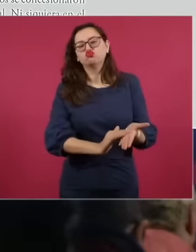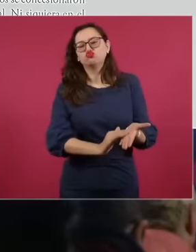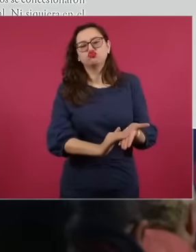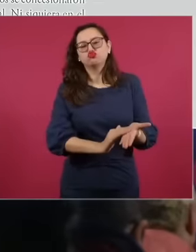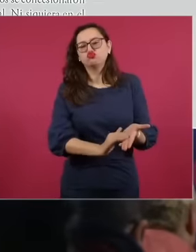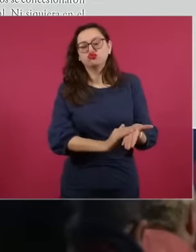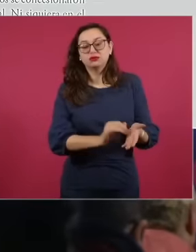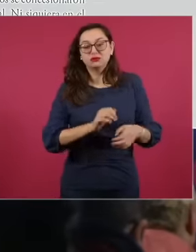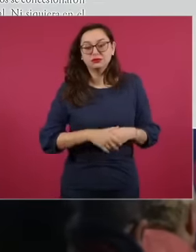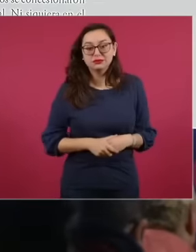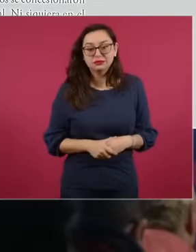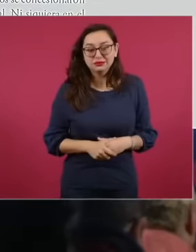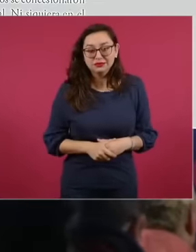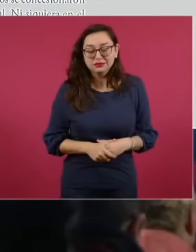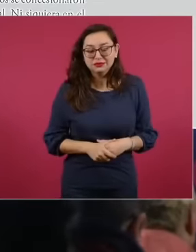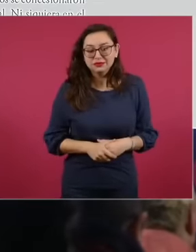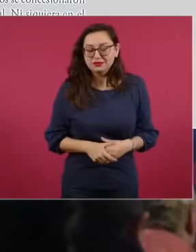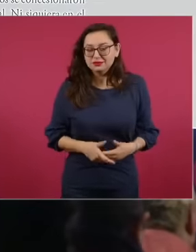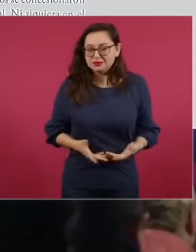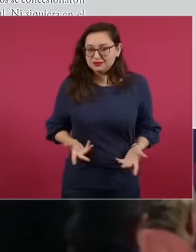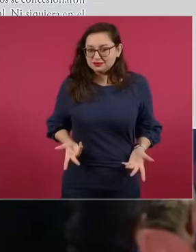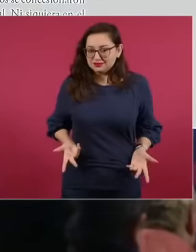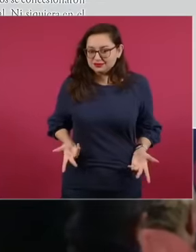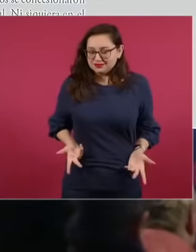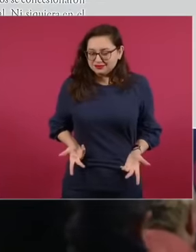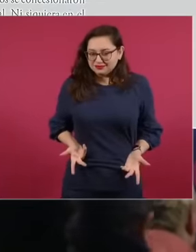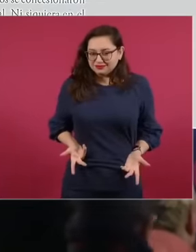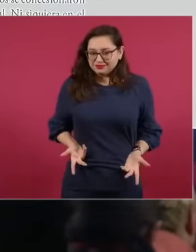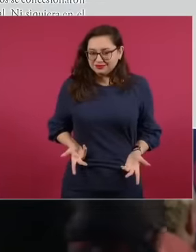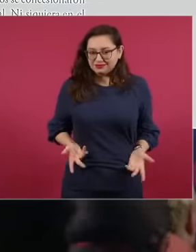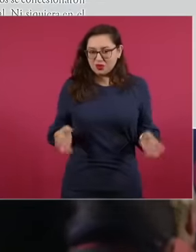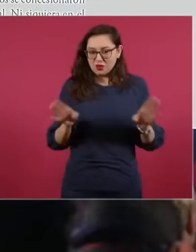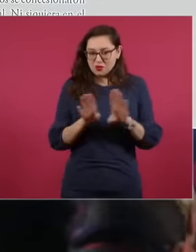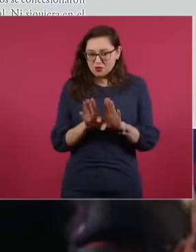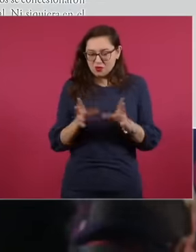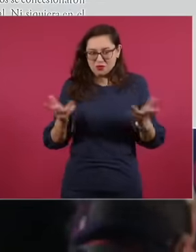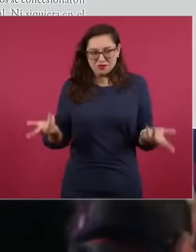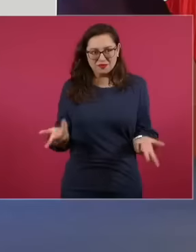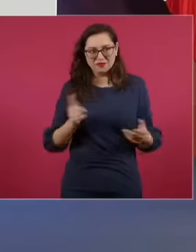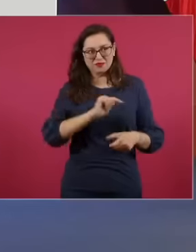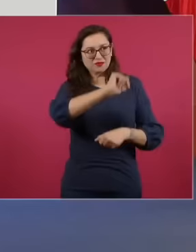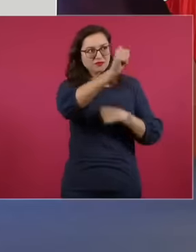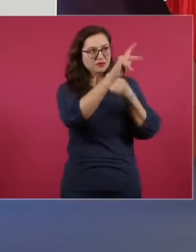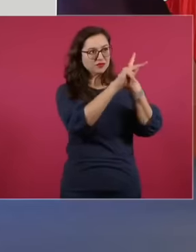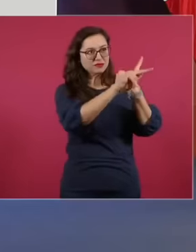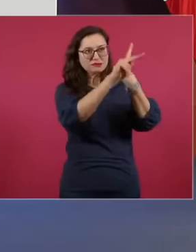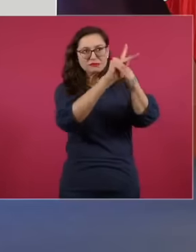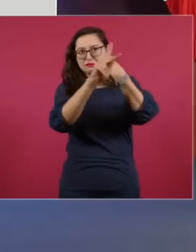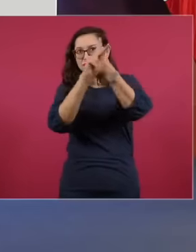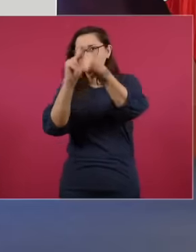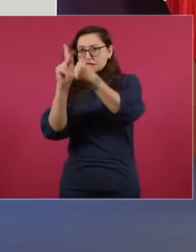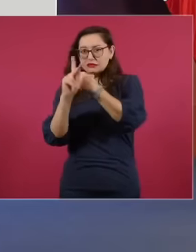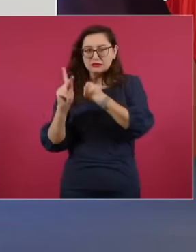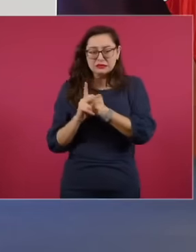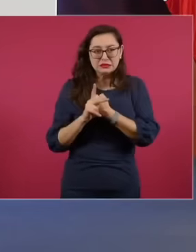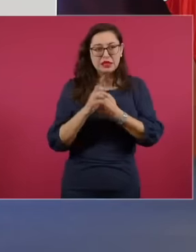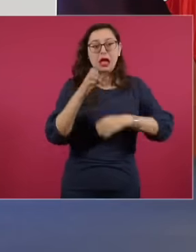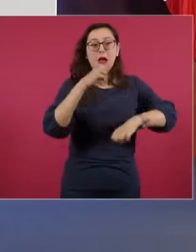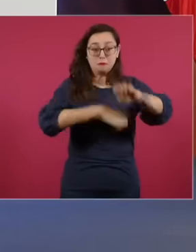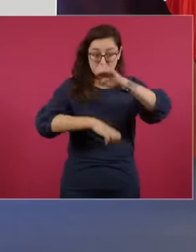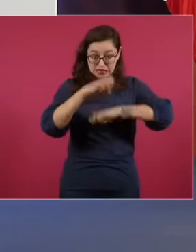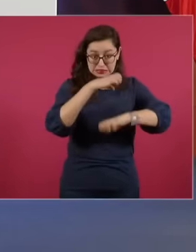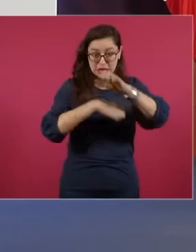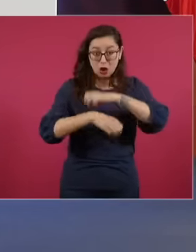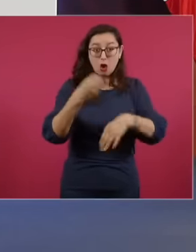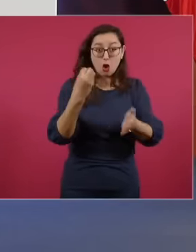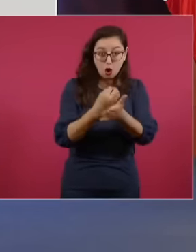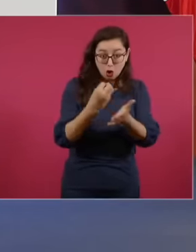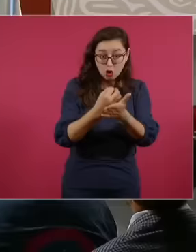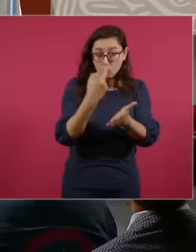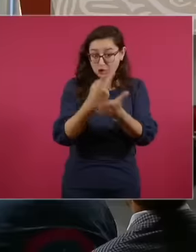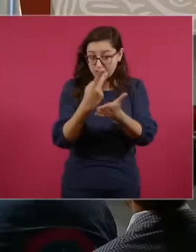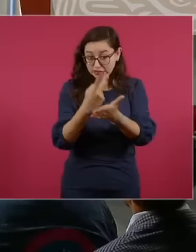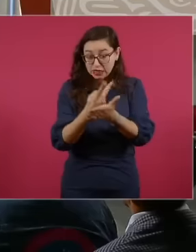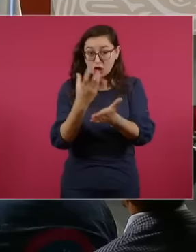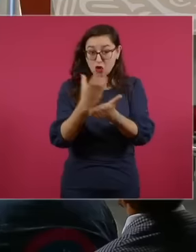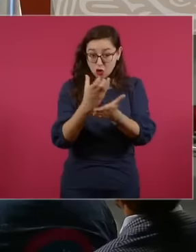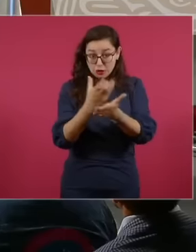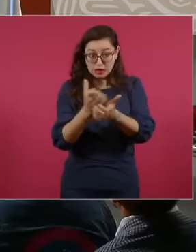does not happen in any country in the world,